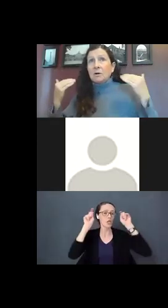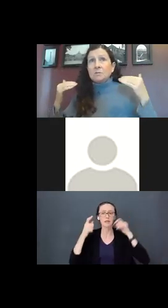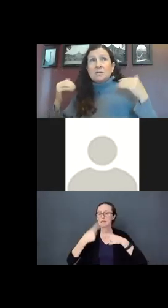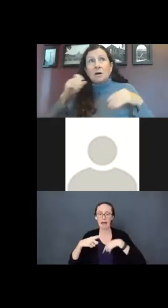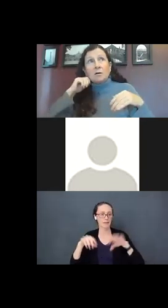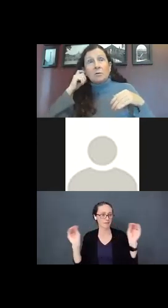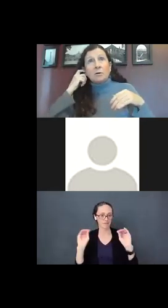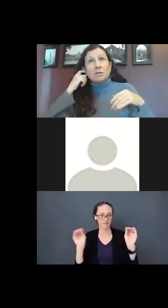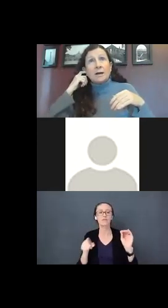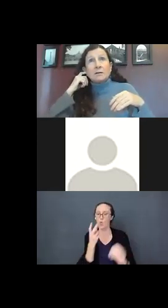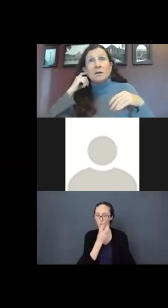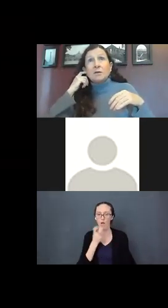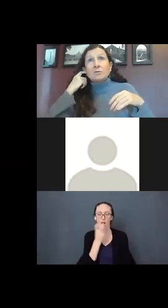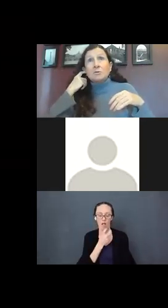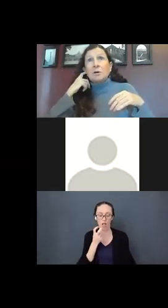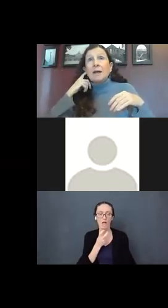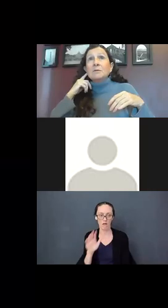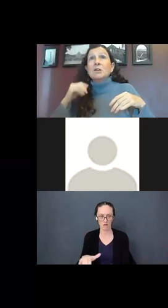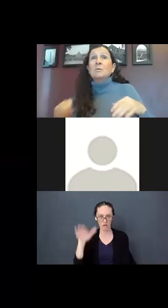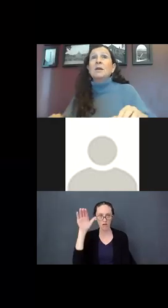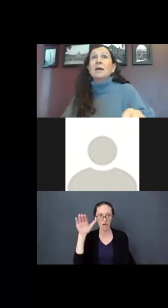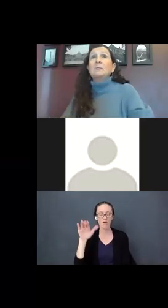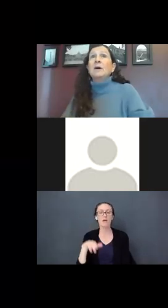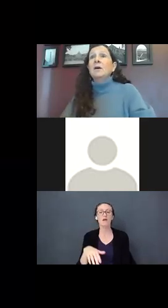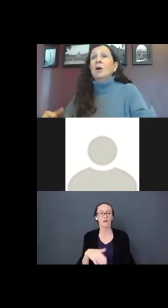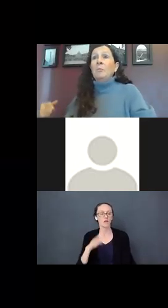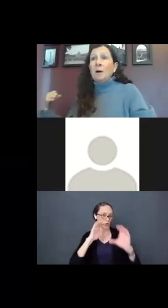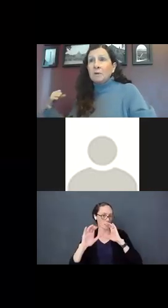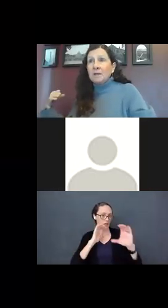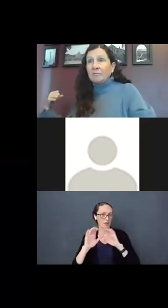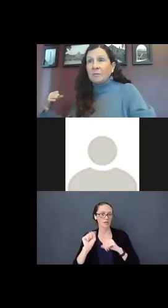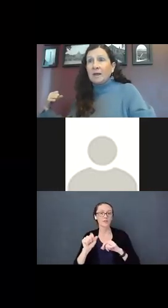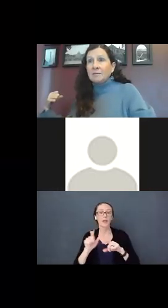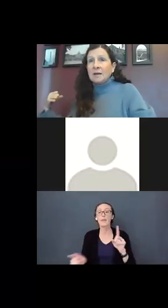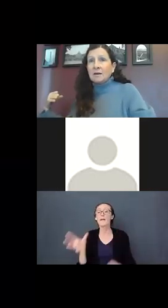she was an oral child used oral language to communicate. Her mom would yell from downstairs,